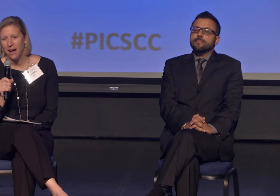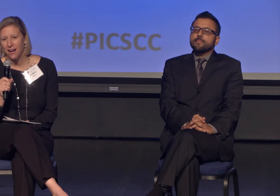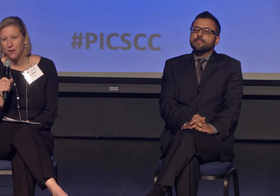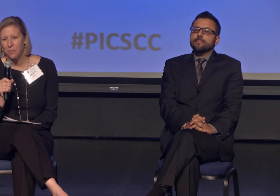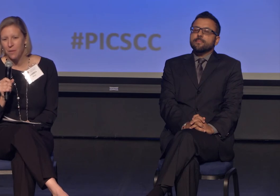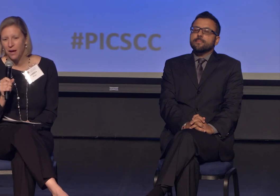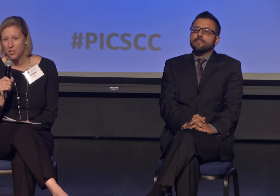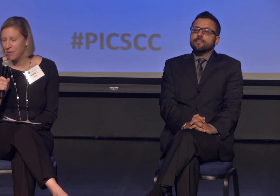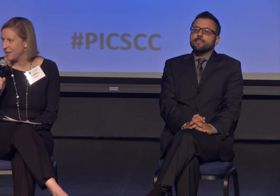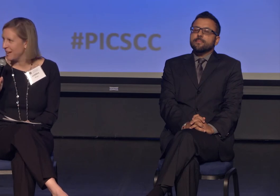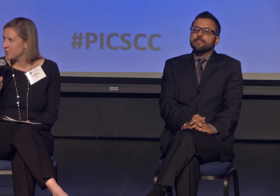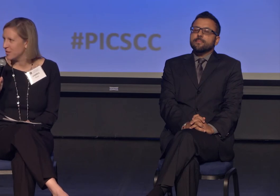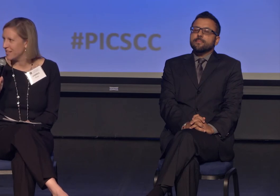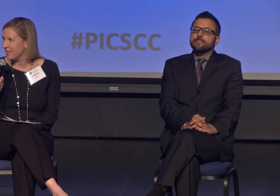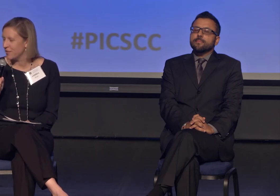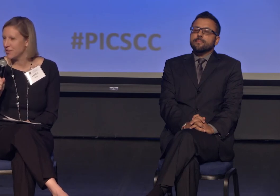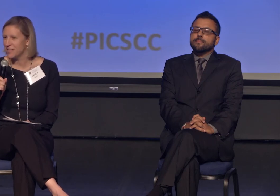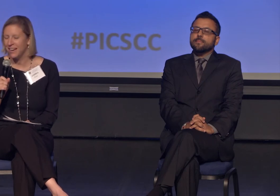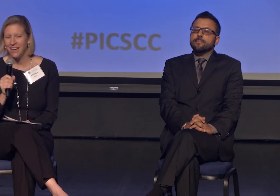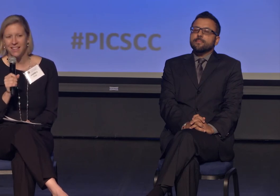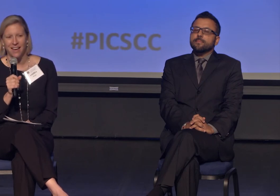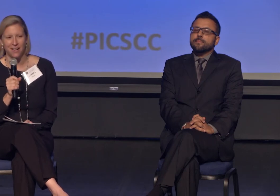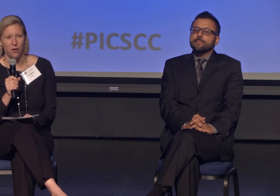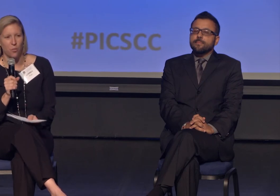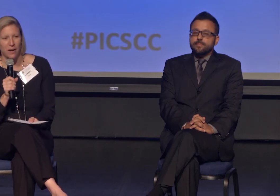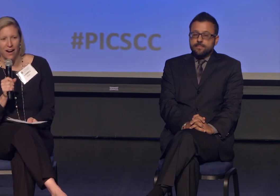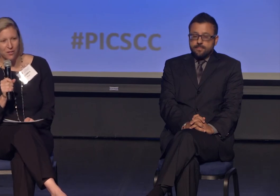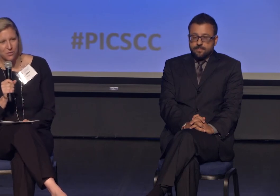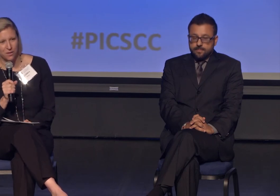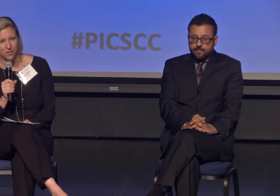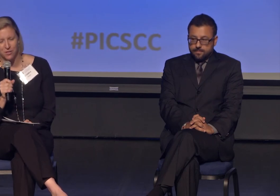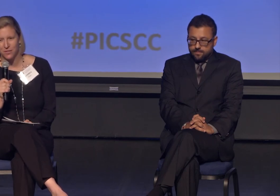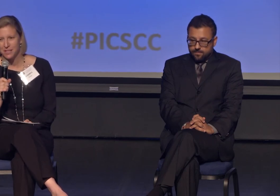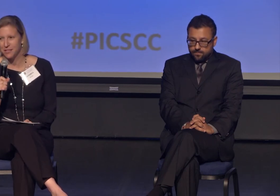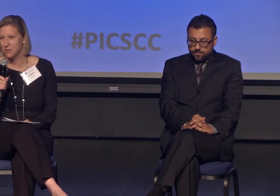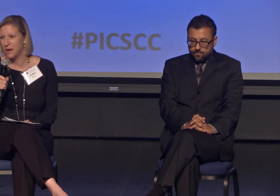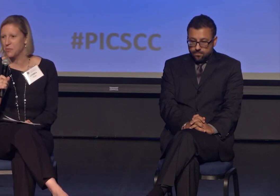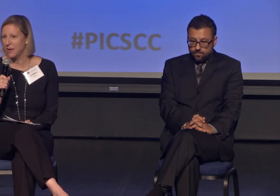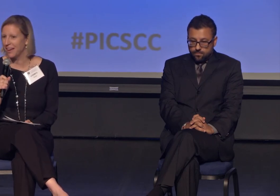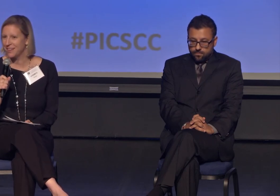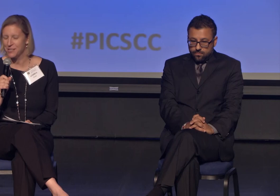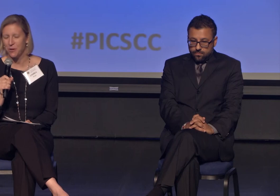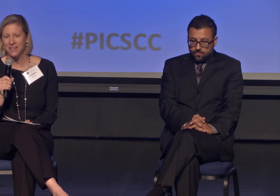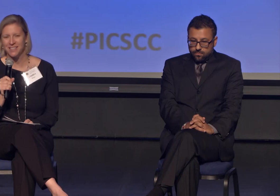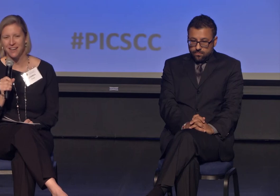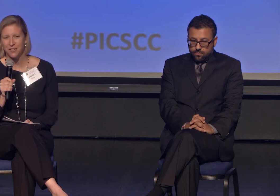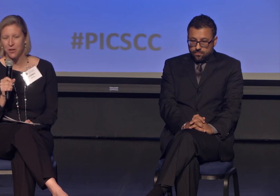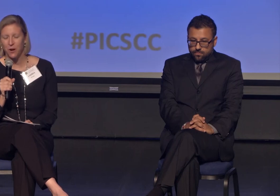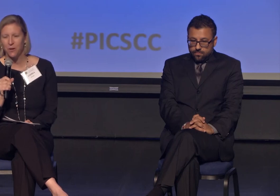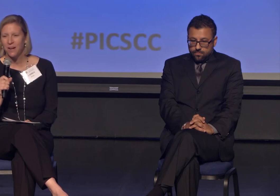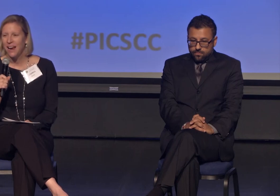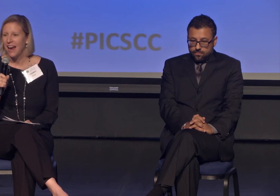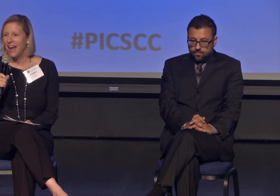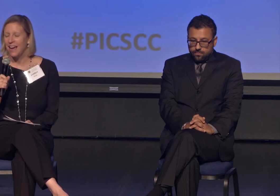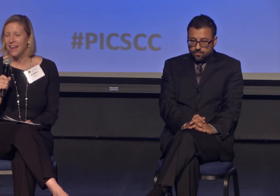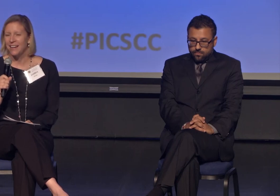We have our first Hindu chaplain at Georgetown University. They had an open house for services this past weekend. I decided to go.